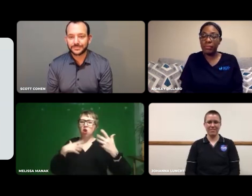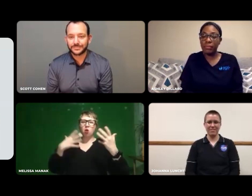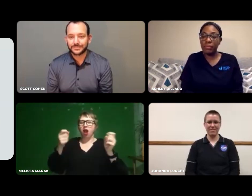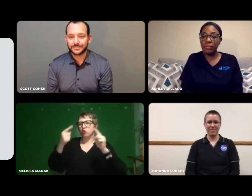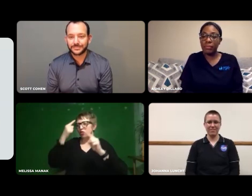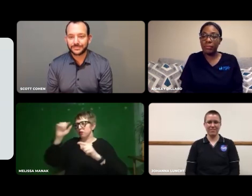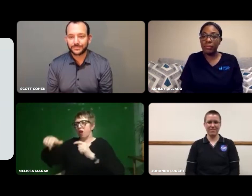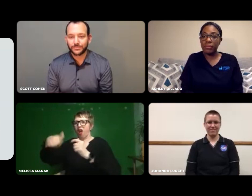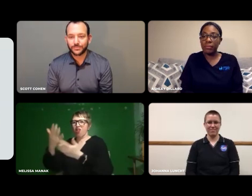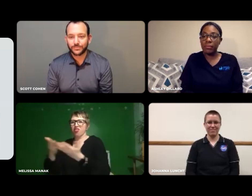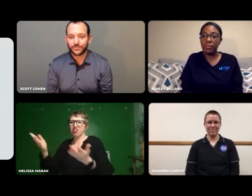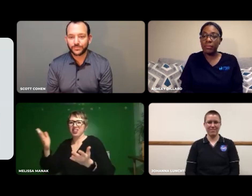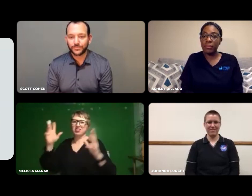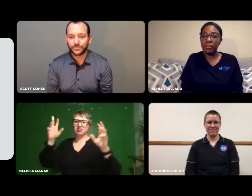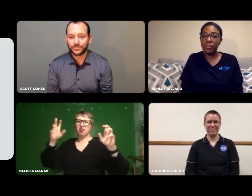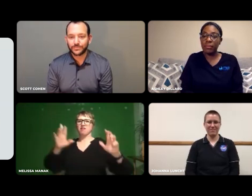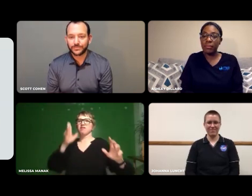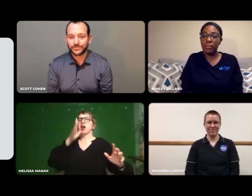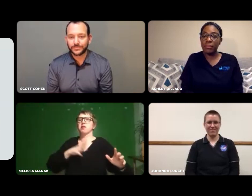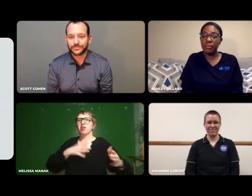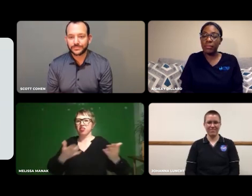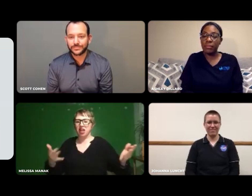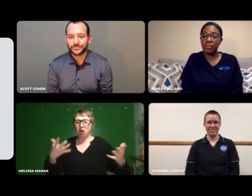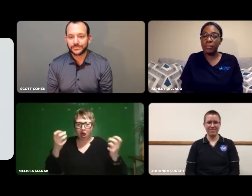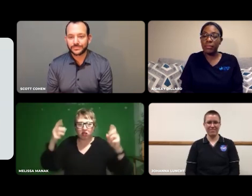I don't want to think of other things, "female things."